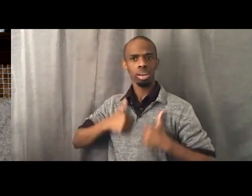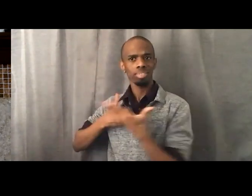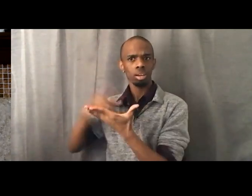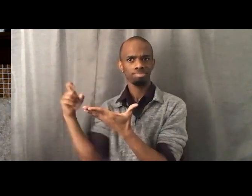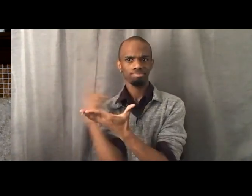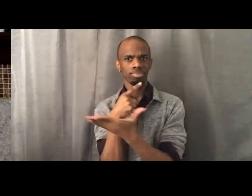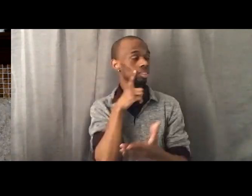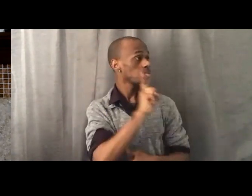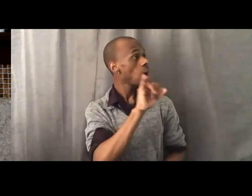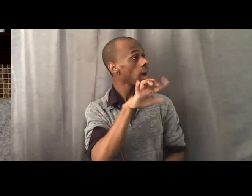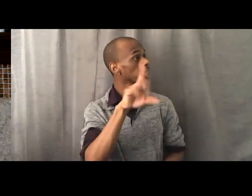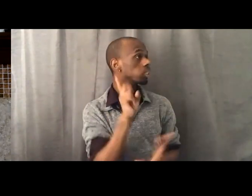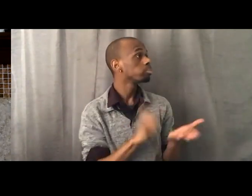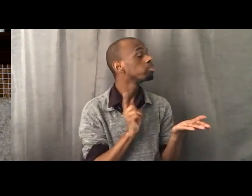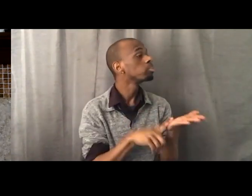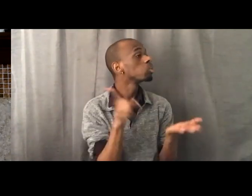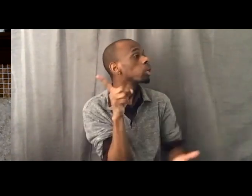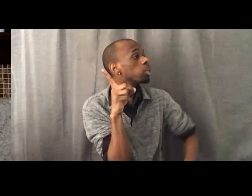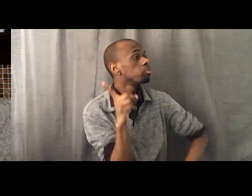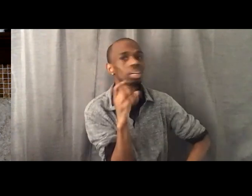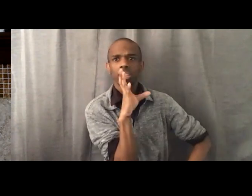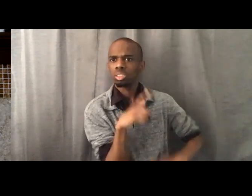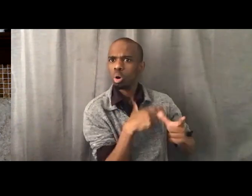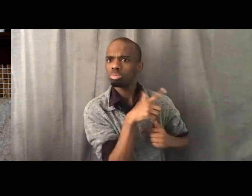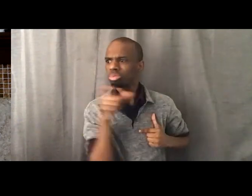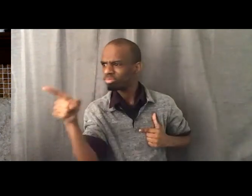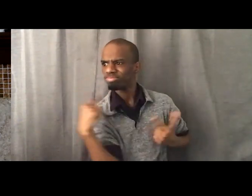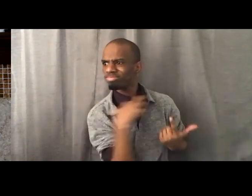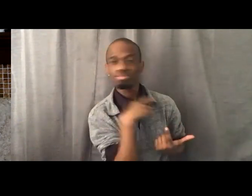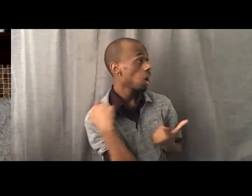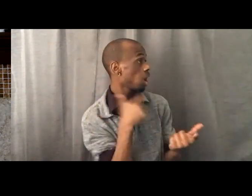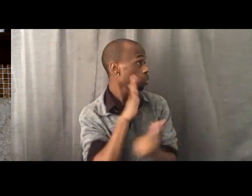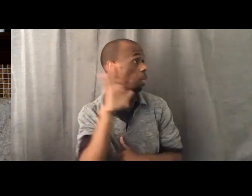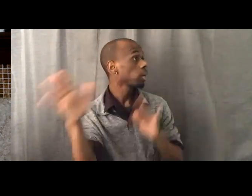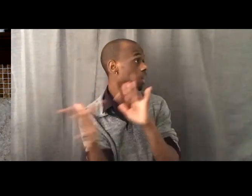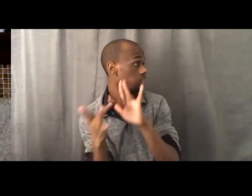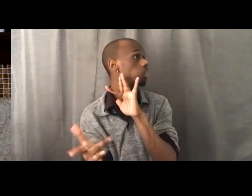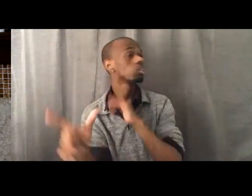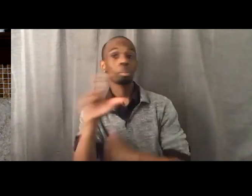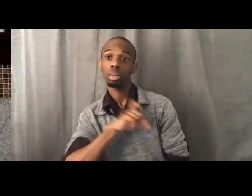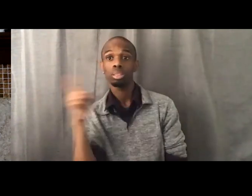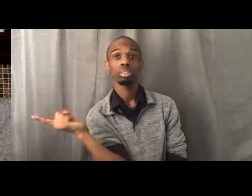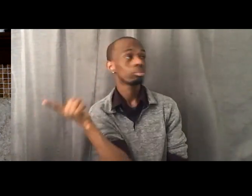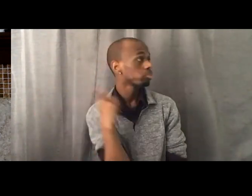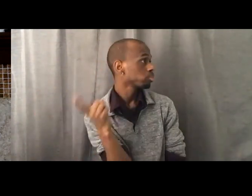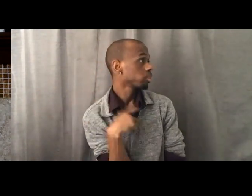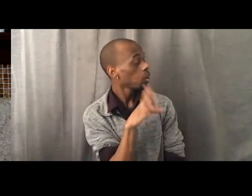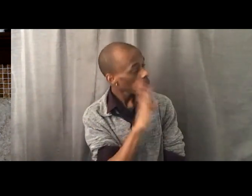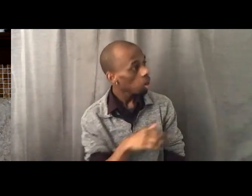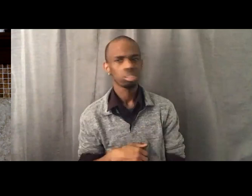and then threatened to call the police on him. And I watched the delivery driver, as he said y'all keep telling Black people to do this